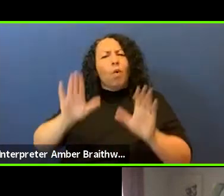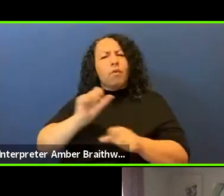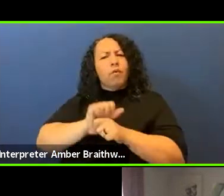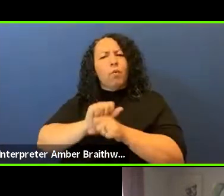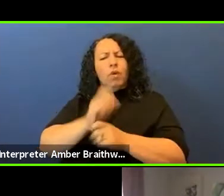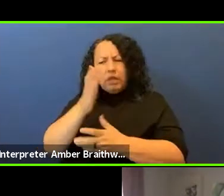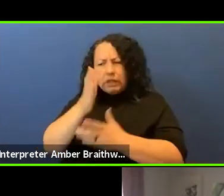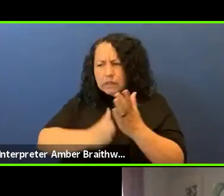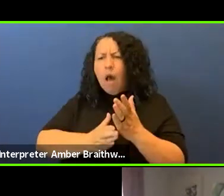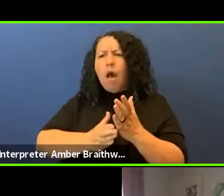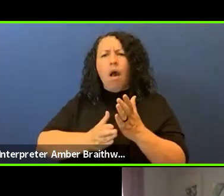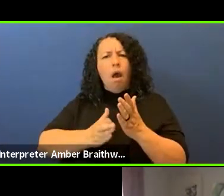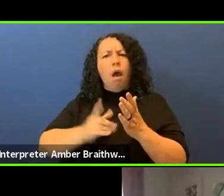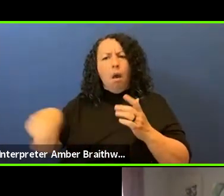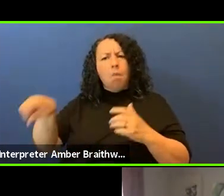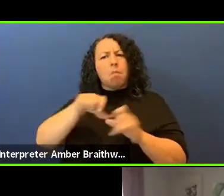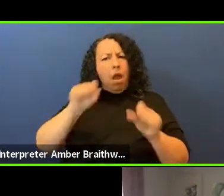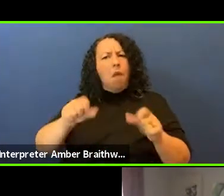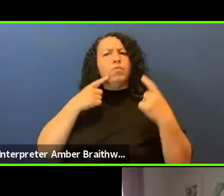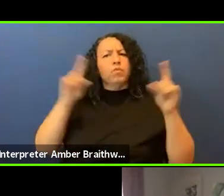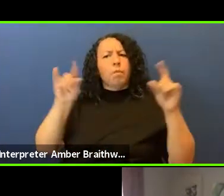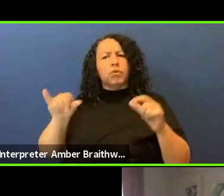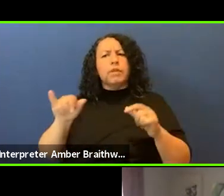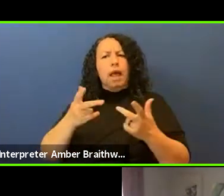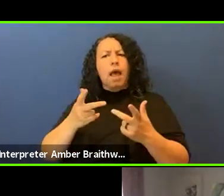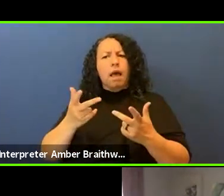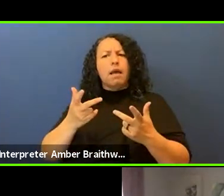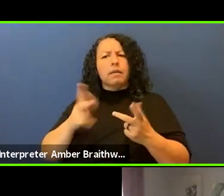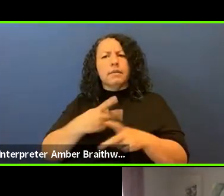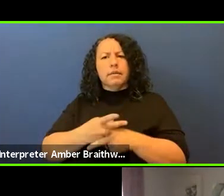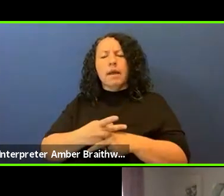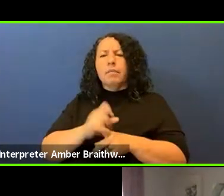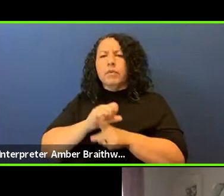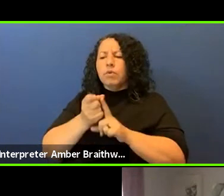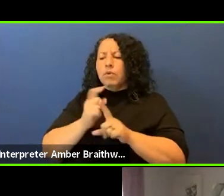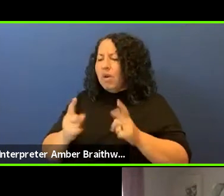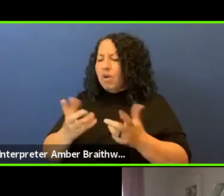that space but I do want to offer a solution